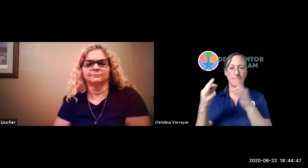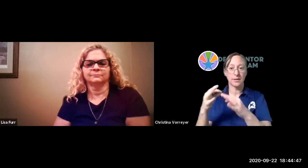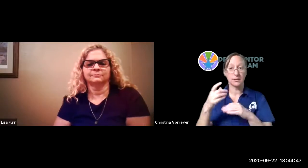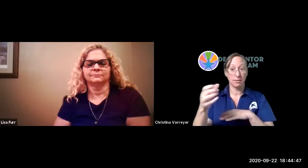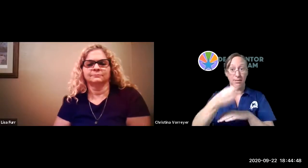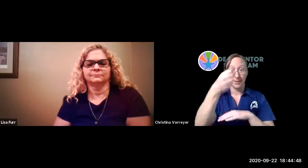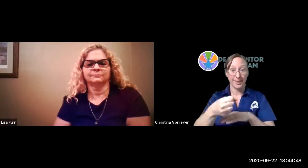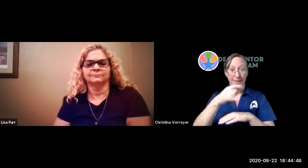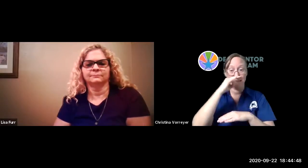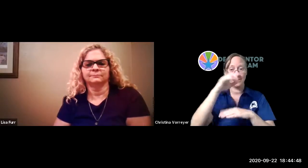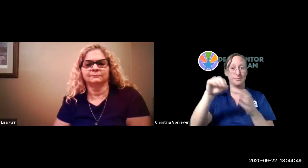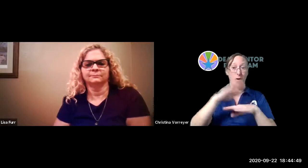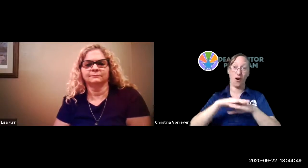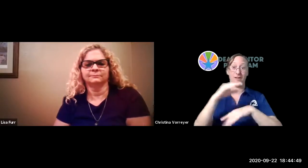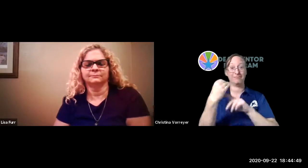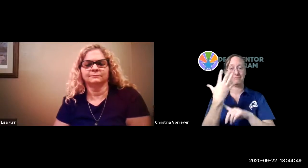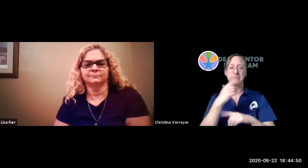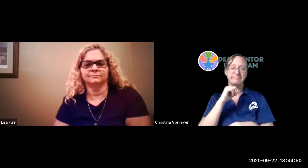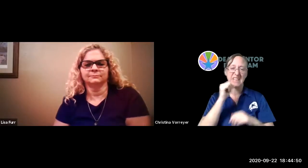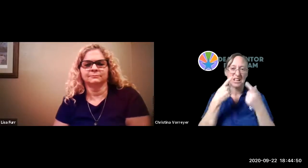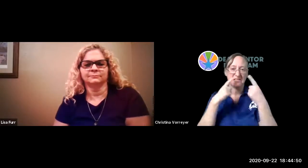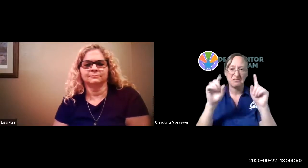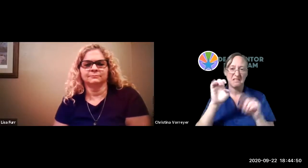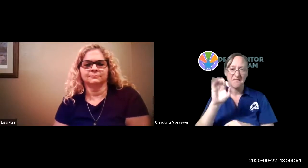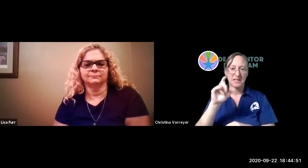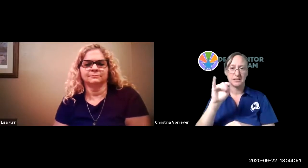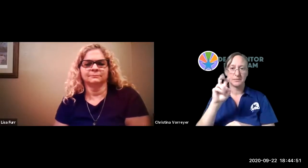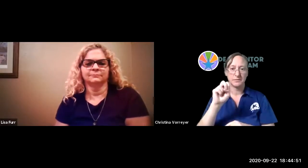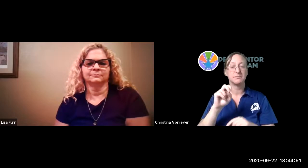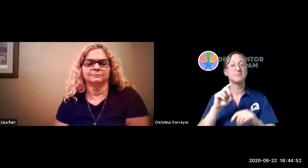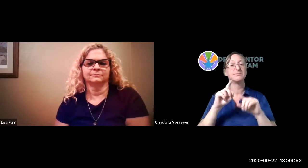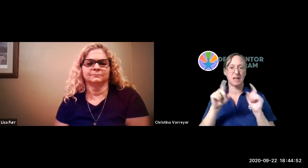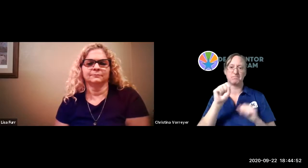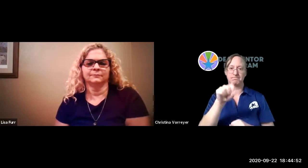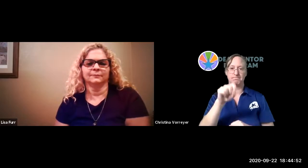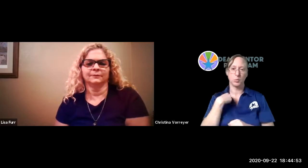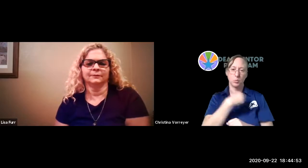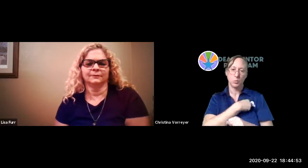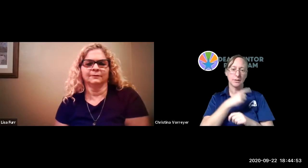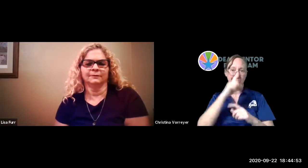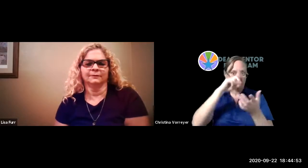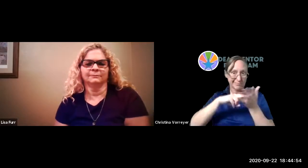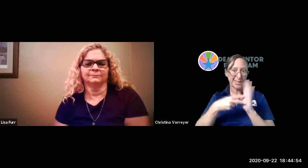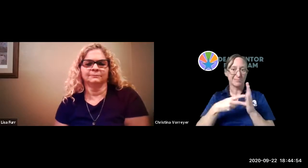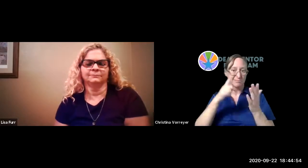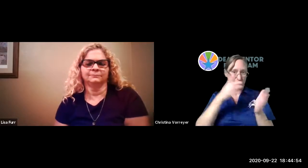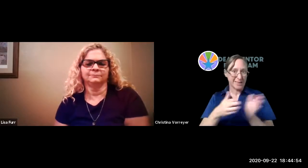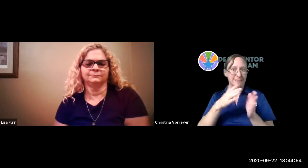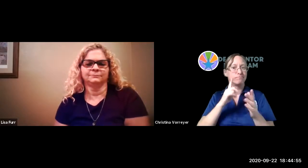already difficult um to get the child to participate virtually and it's not very effective at